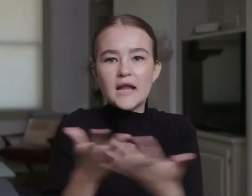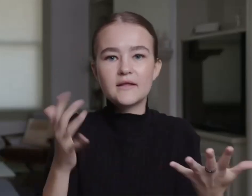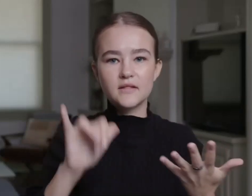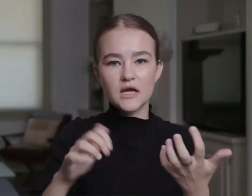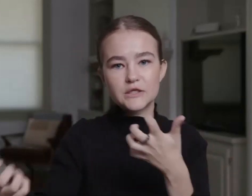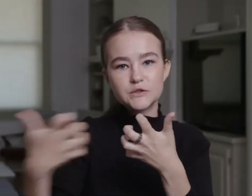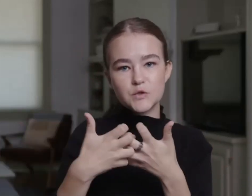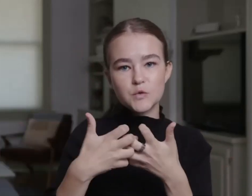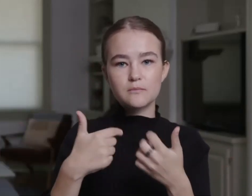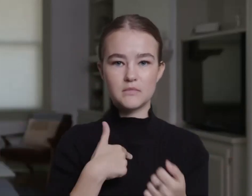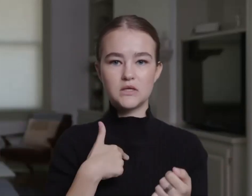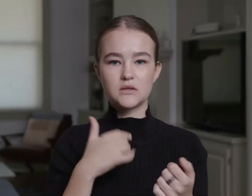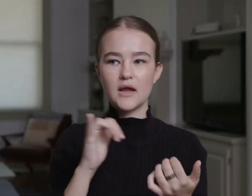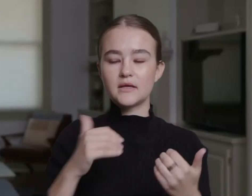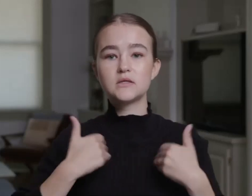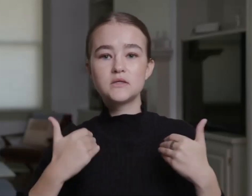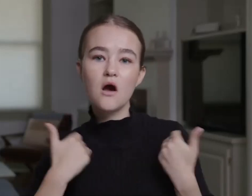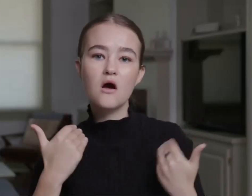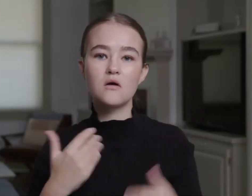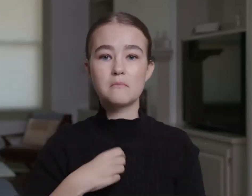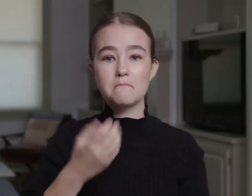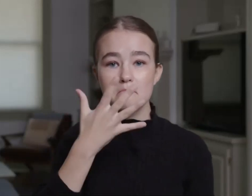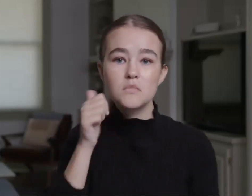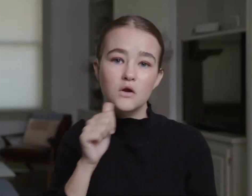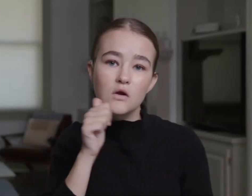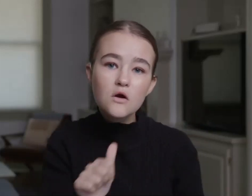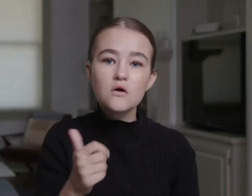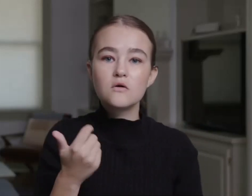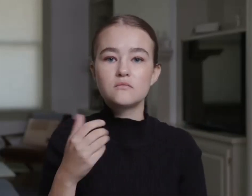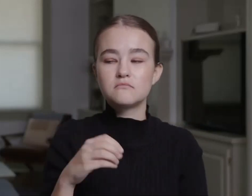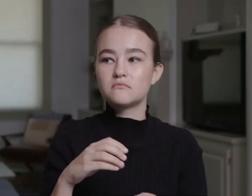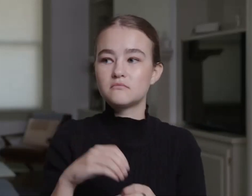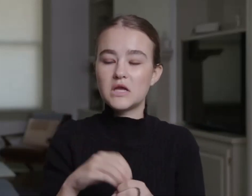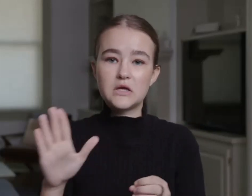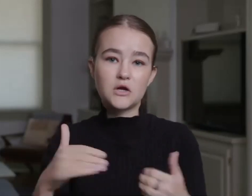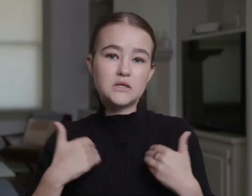I have had to audition. And again, when I'm looking for a role,